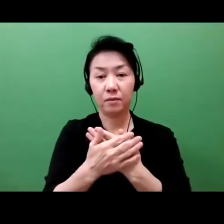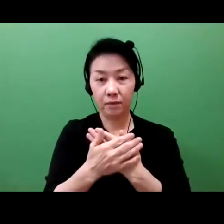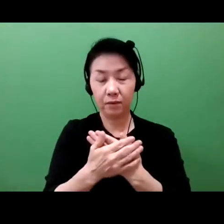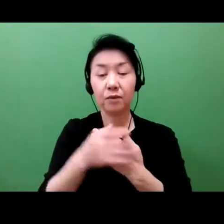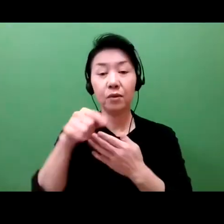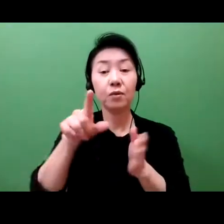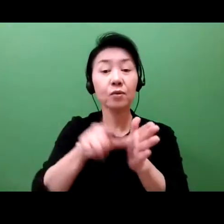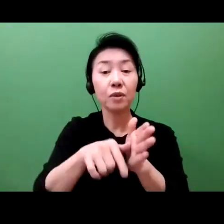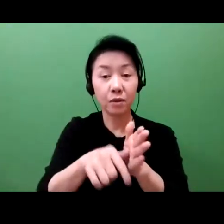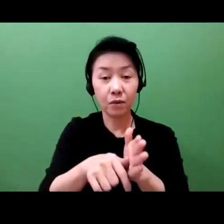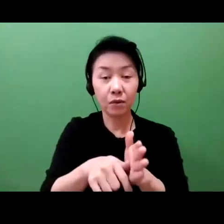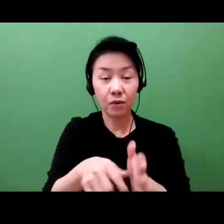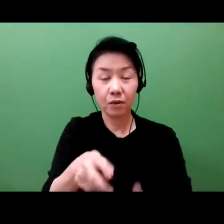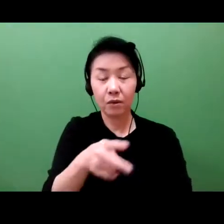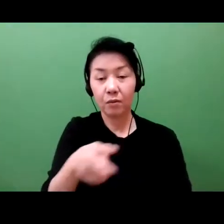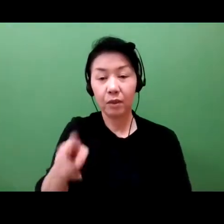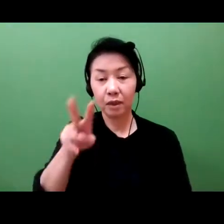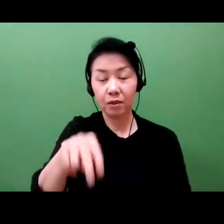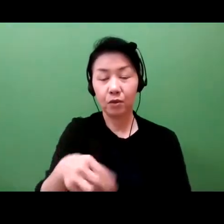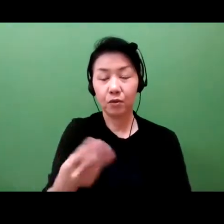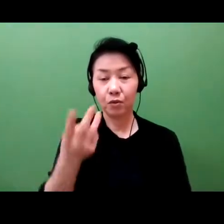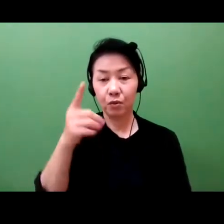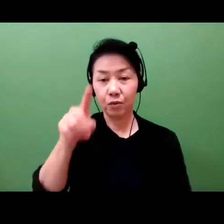or a non-profit research center.